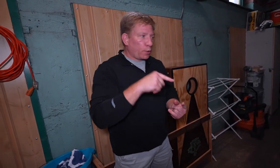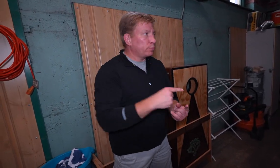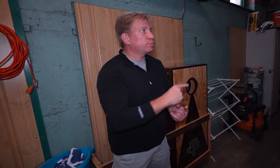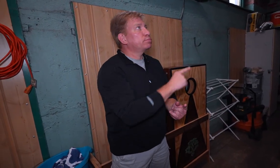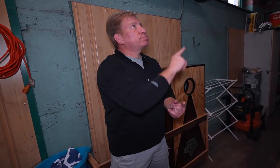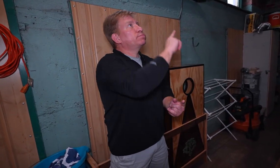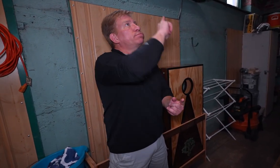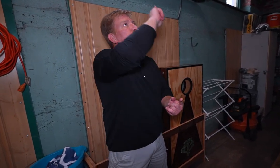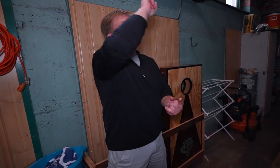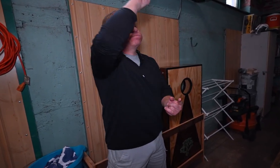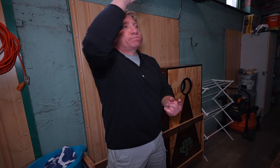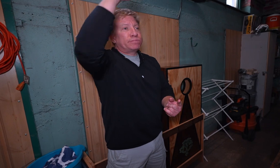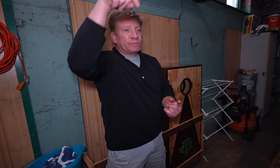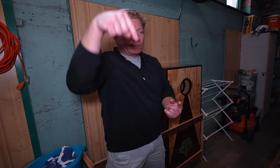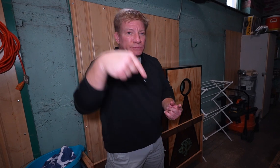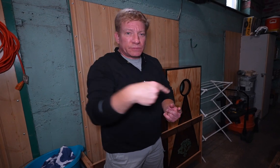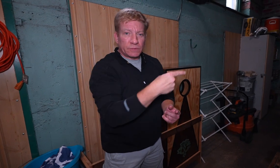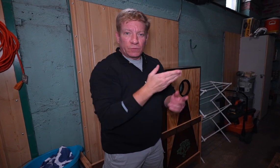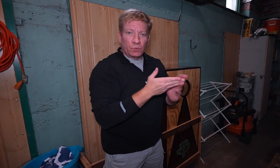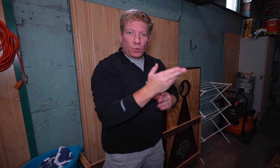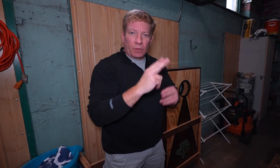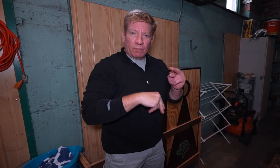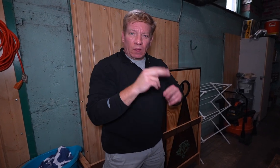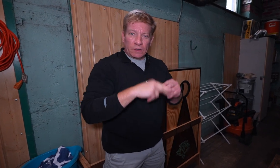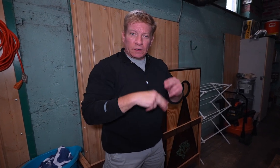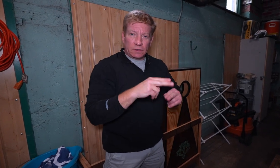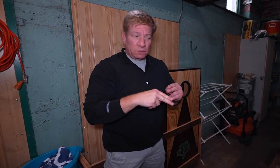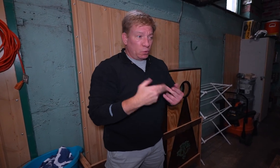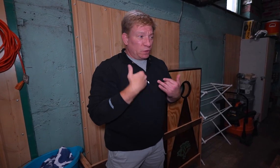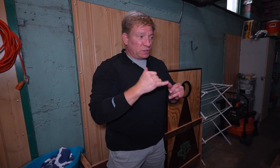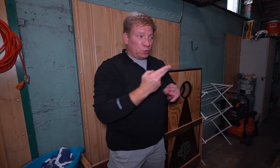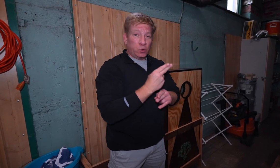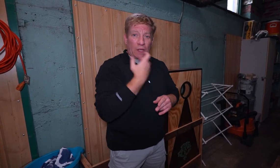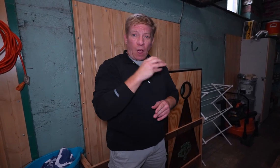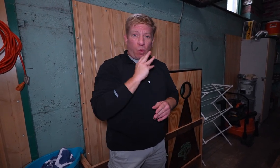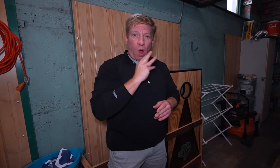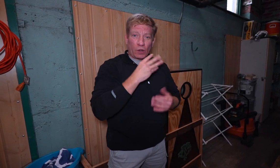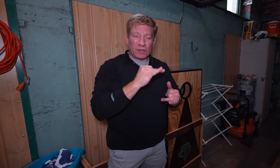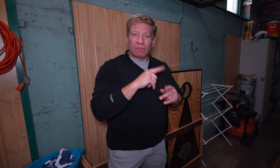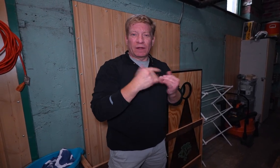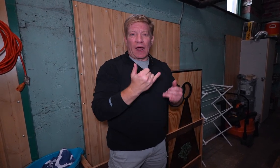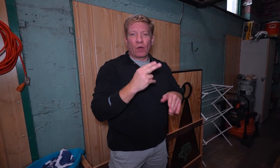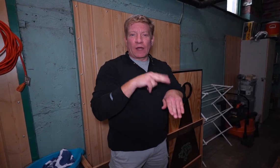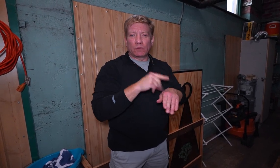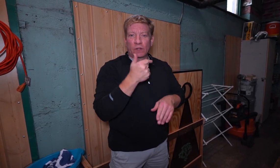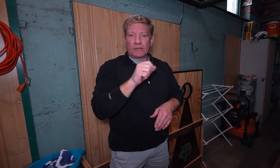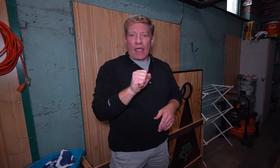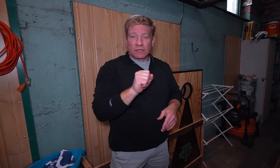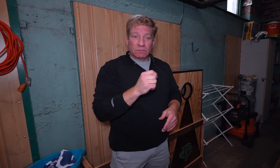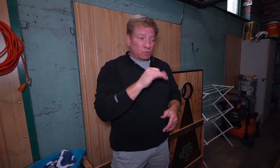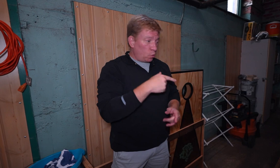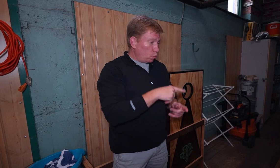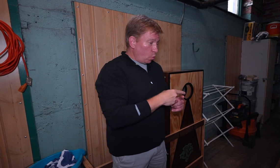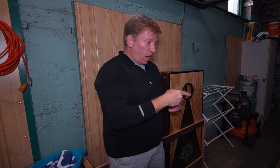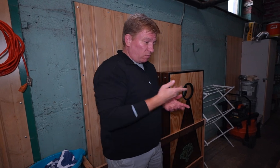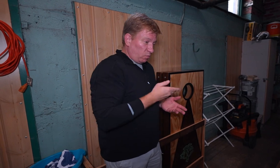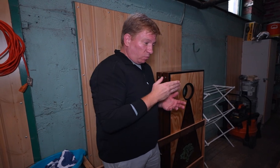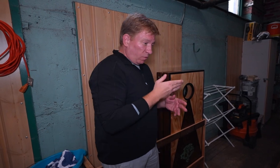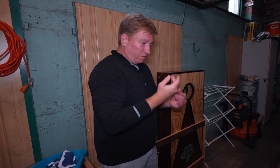which would circulate throughout the whole building. We still use hot water today but use natural gas to heat it instead. Back then,